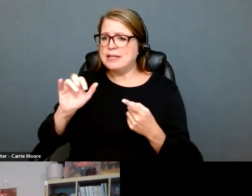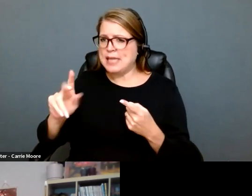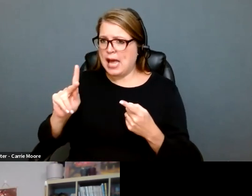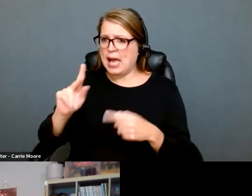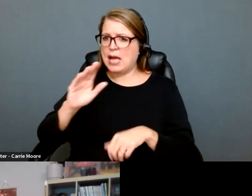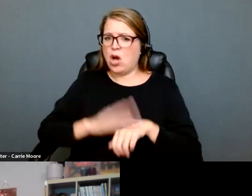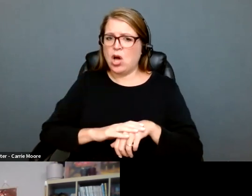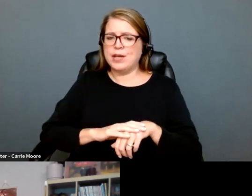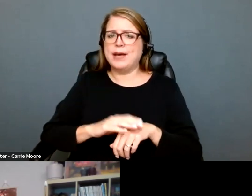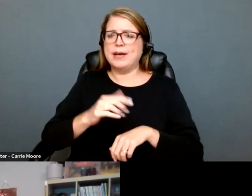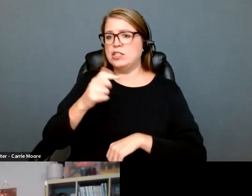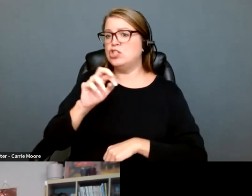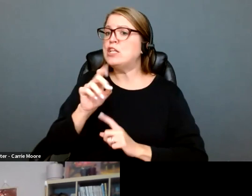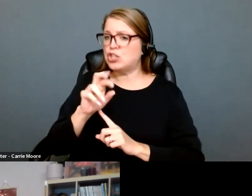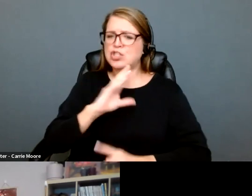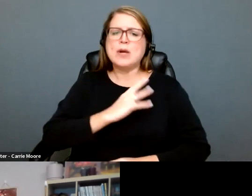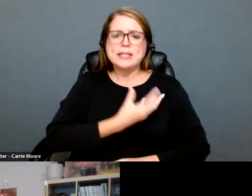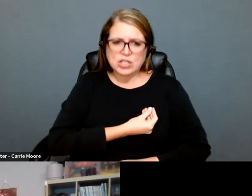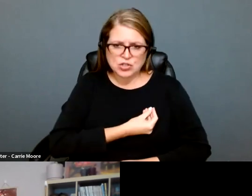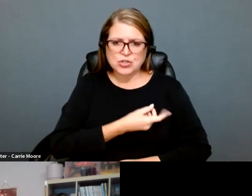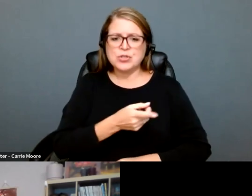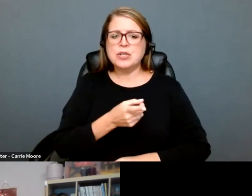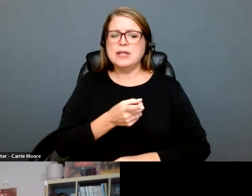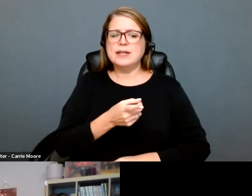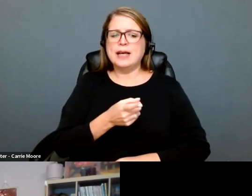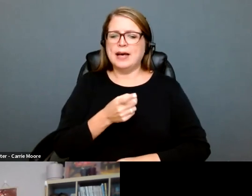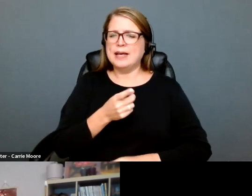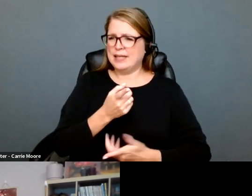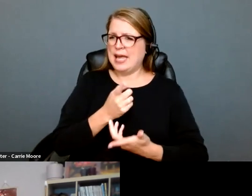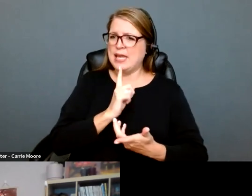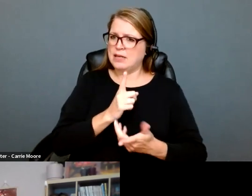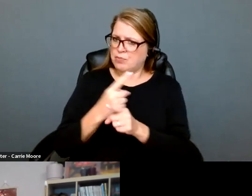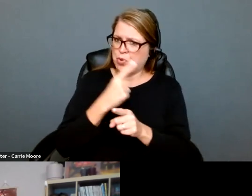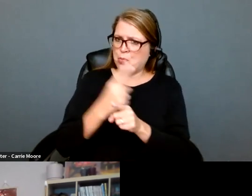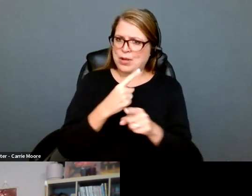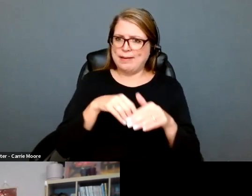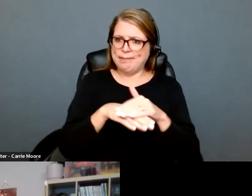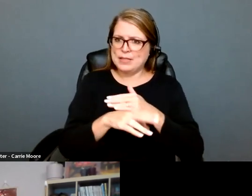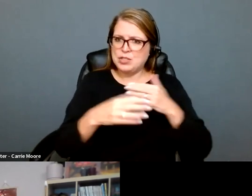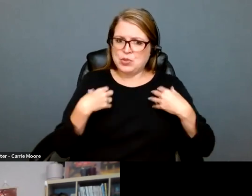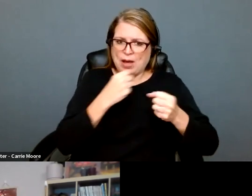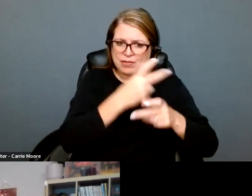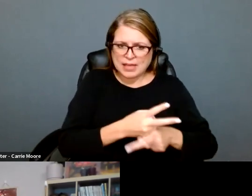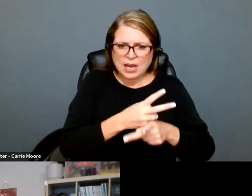legislative session to fight back, the attacks on gender-affirming health care. But are there other things that the ACLU